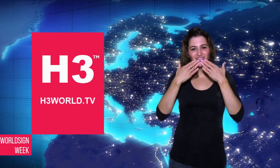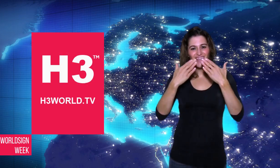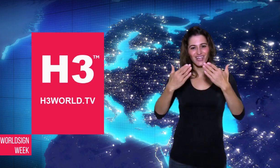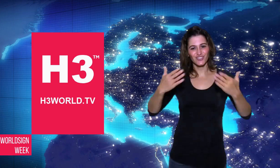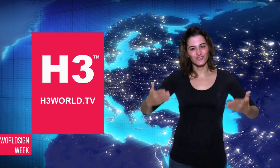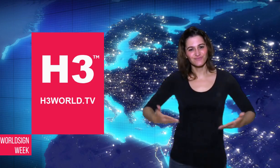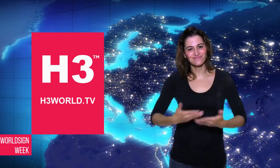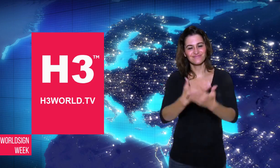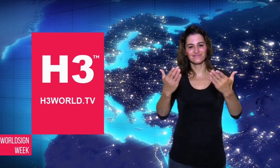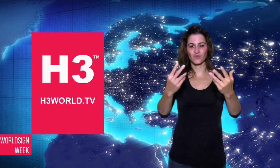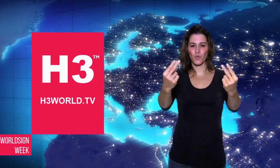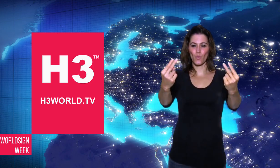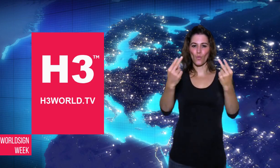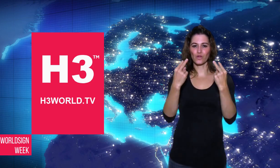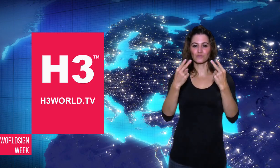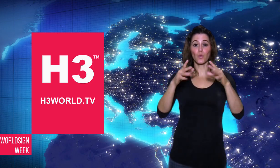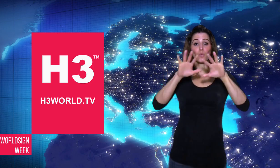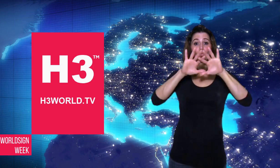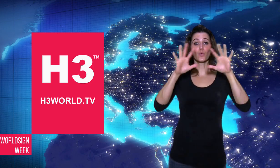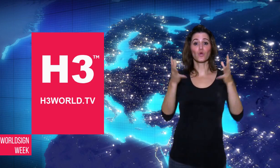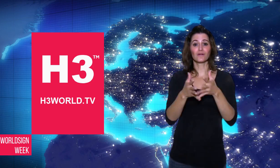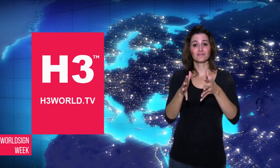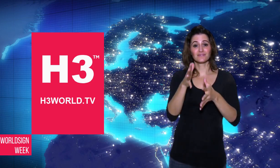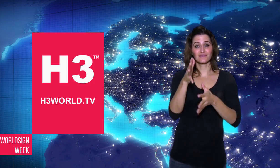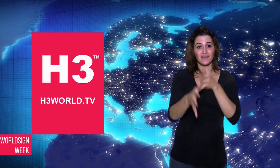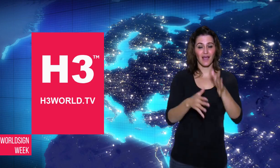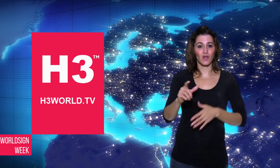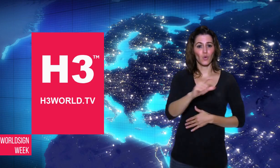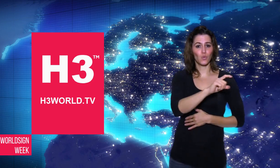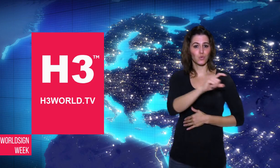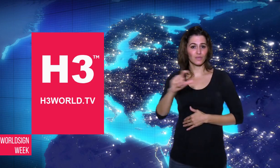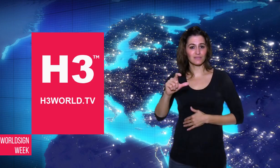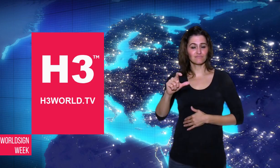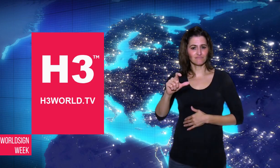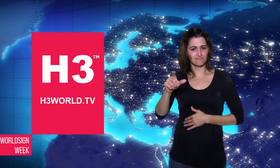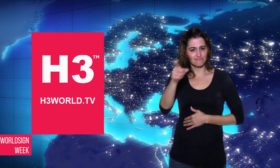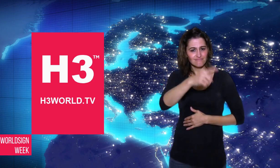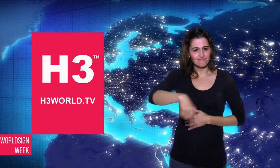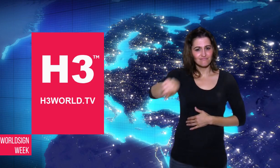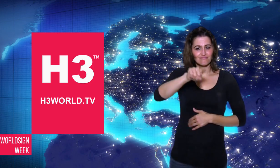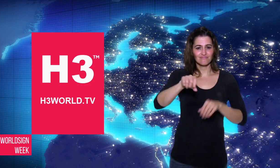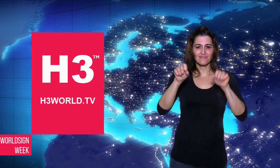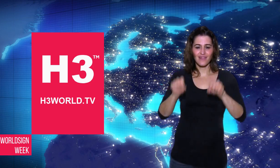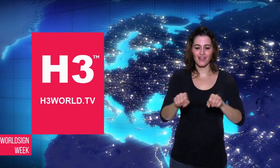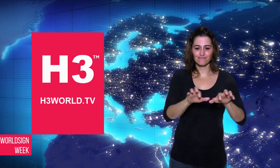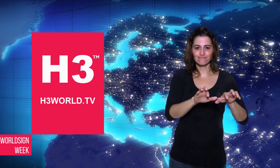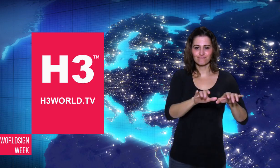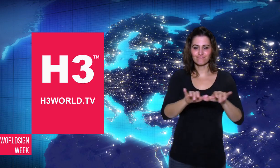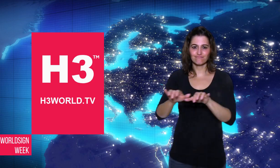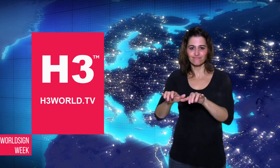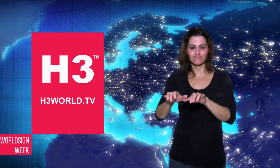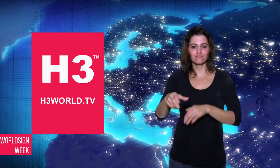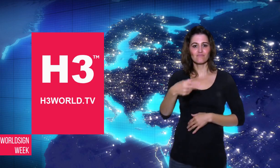Thank you for watching WorldSign Week,